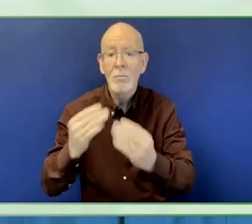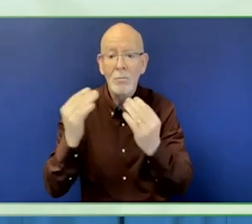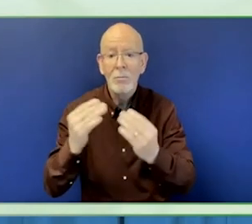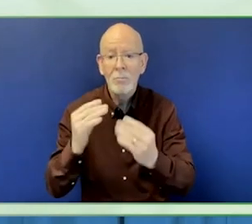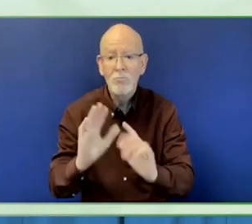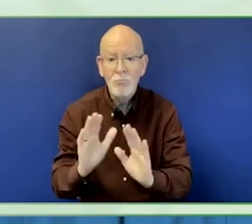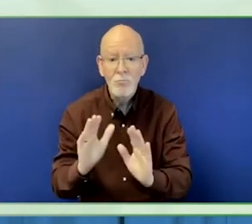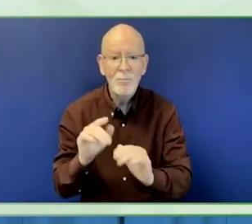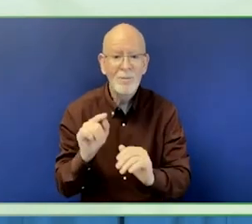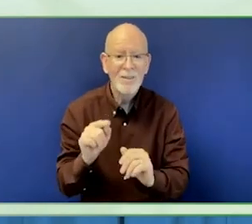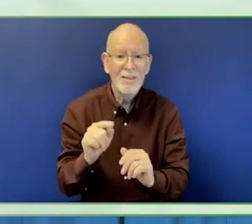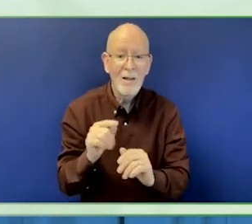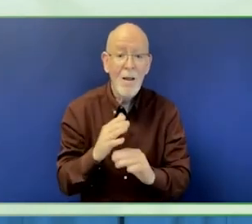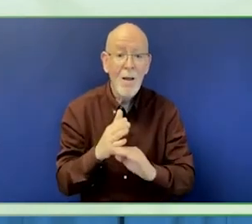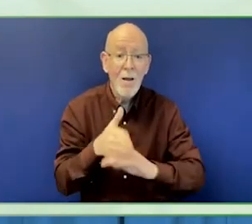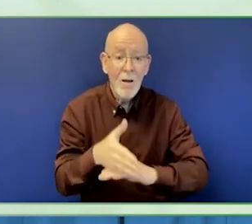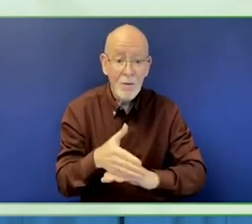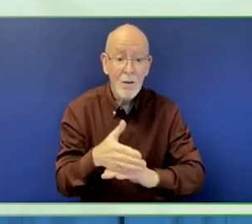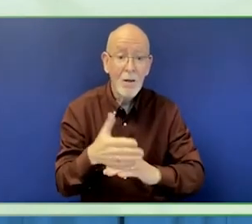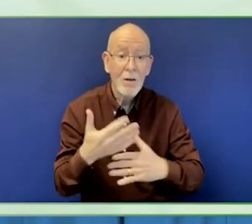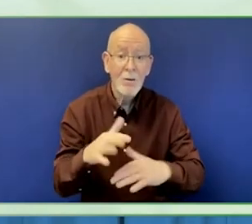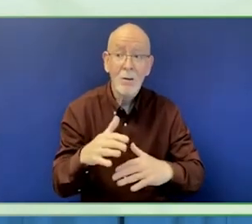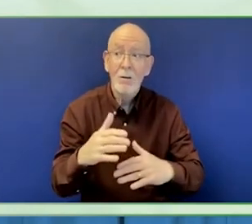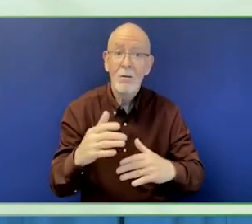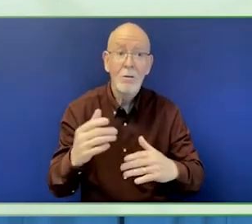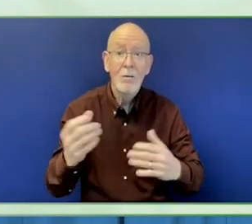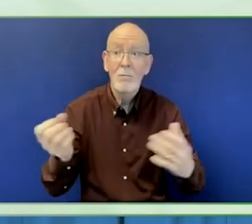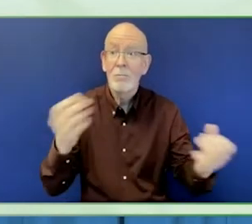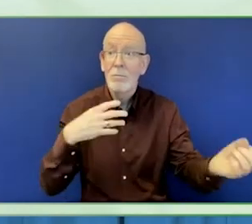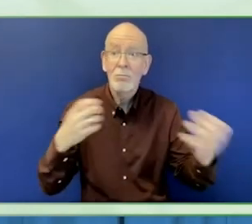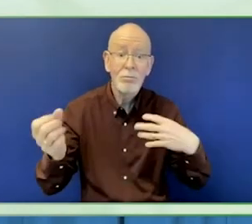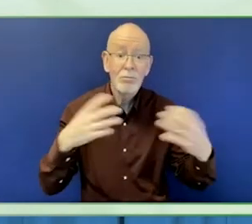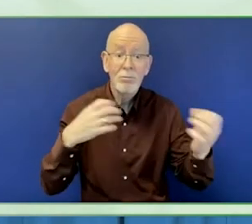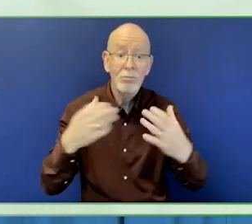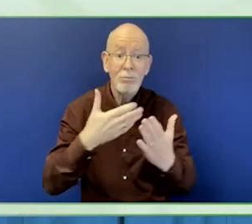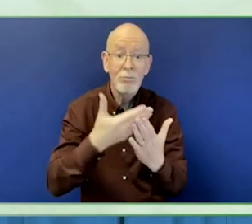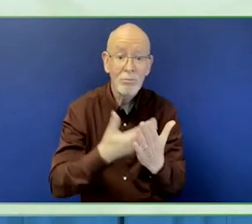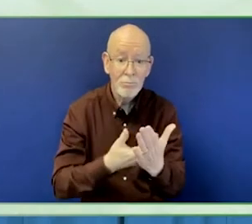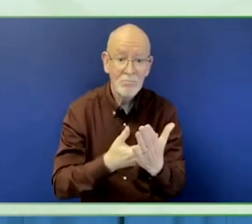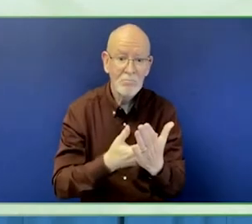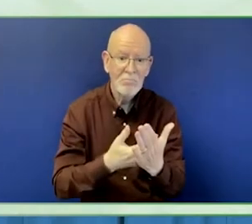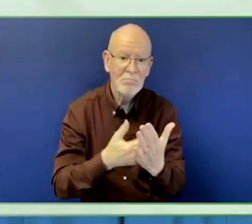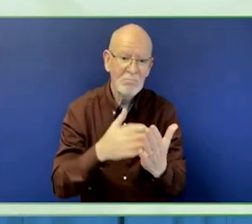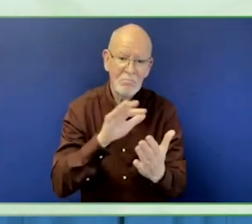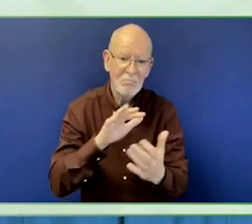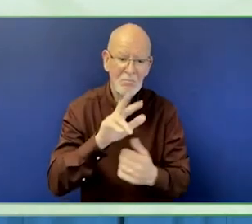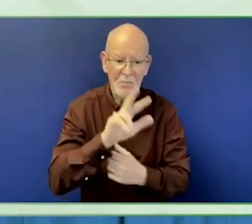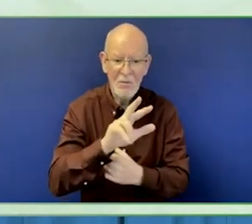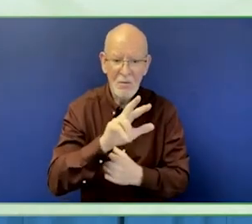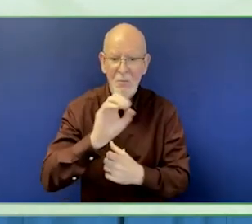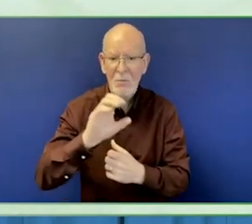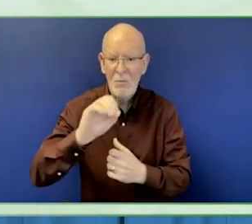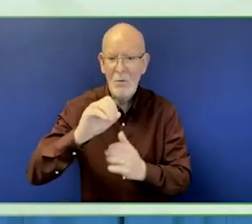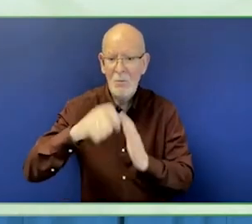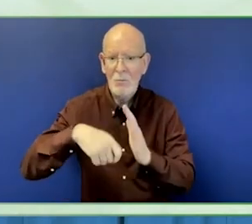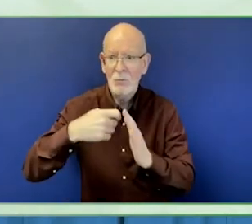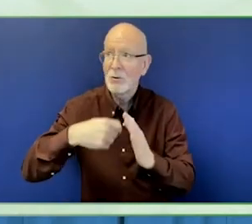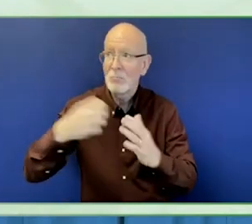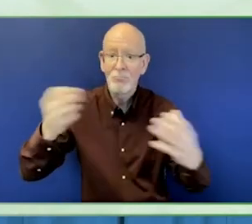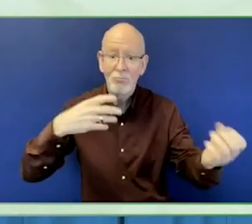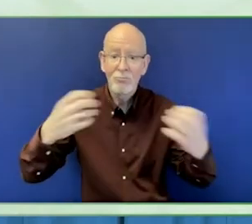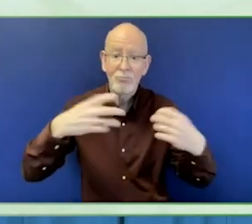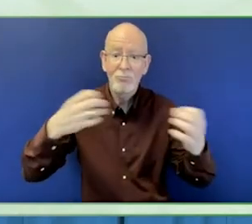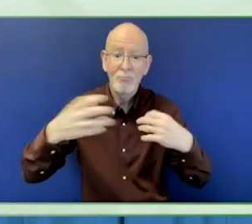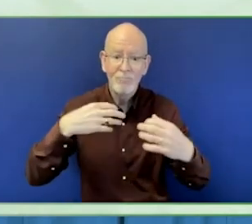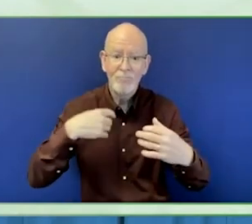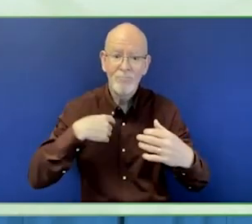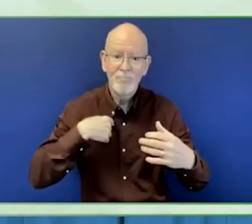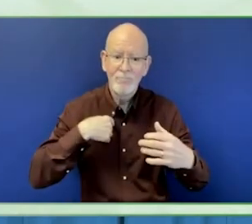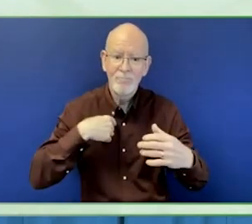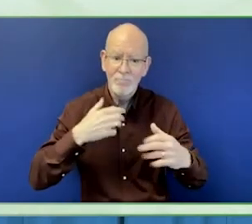Included with activists, civil society professionals, from the